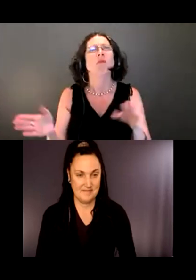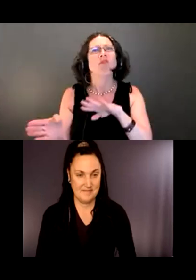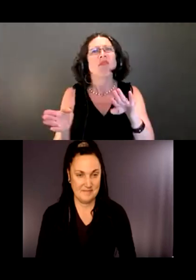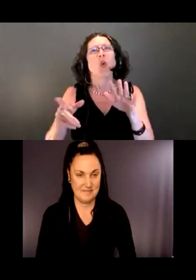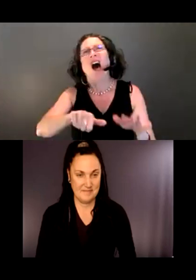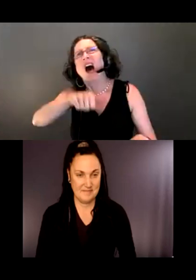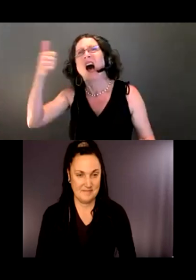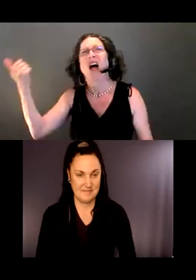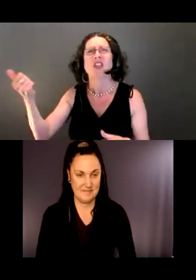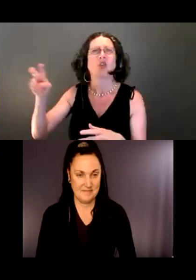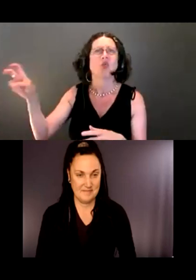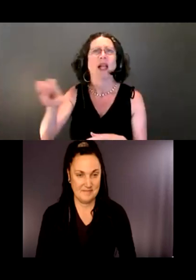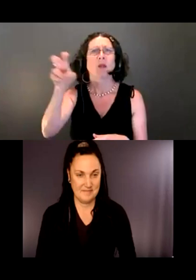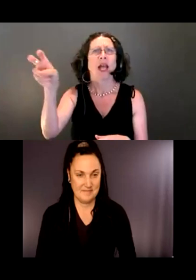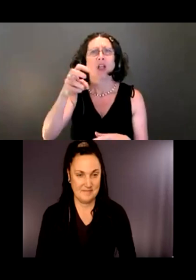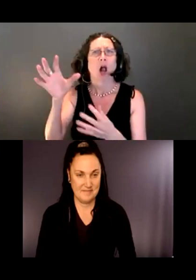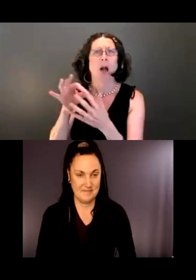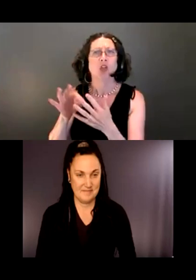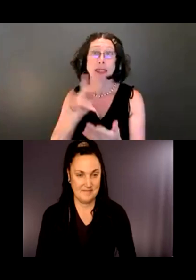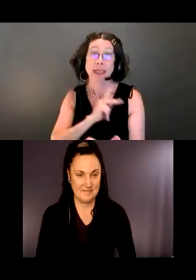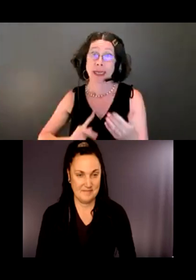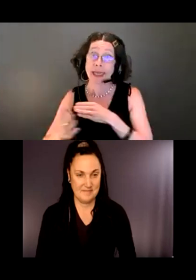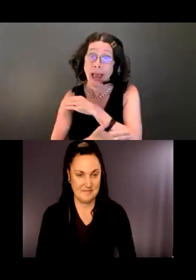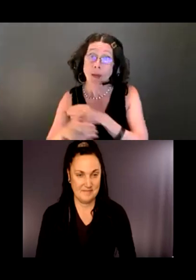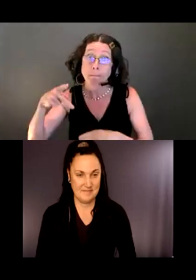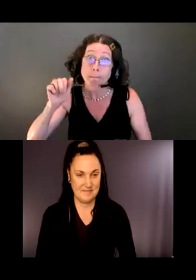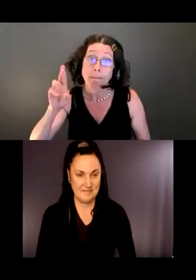Well, King County Parks and King County Metro are partnered with